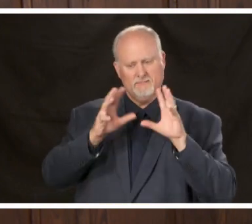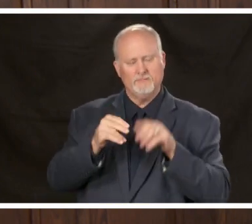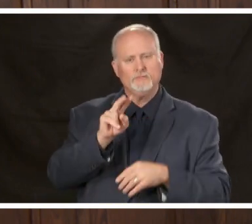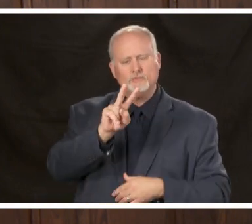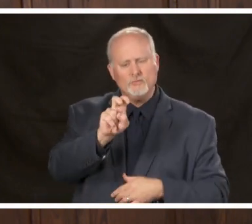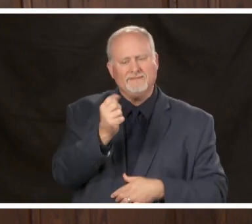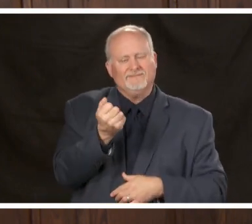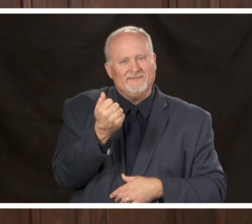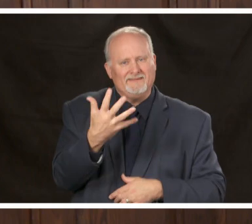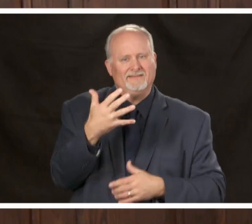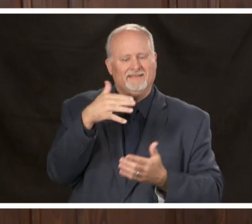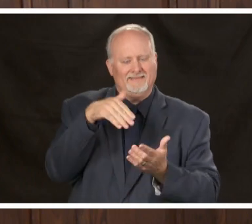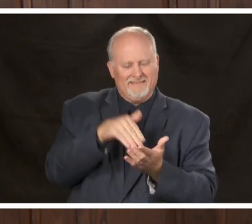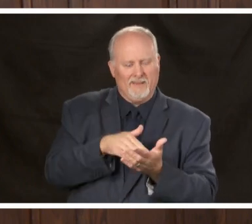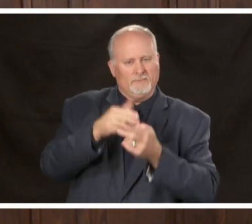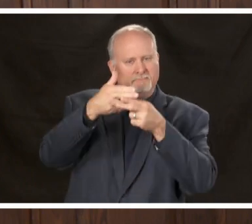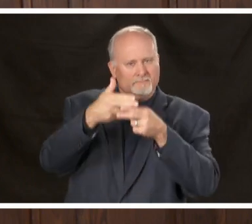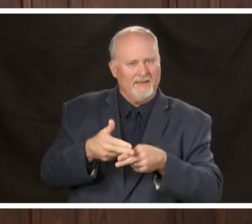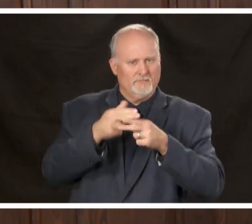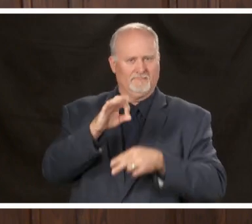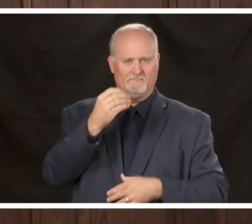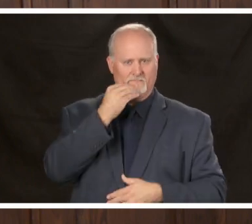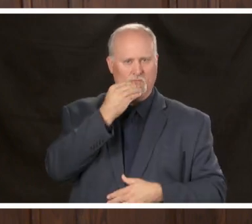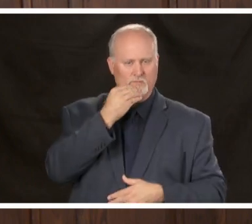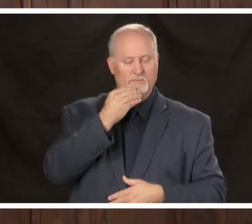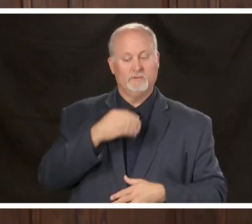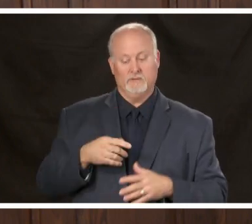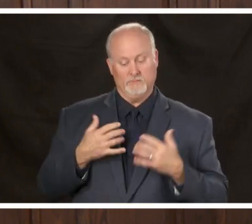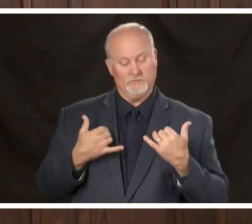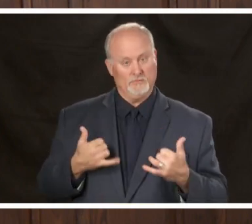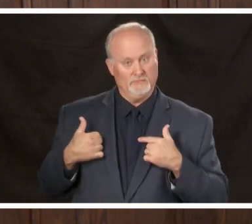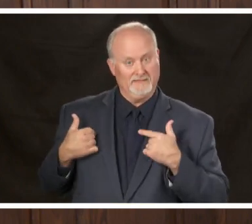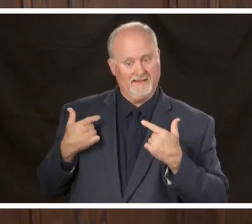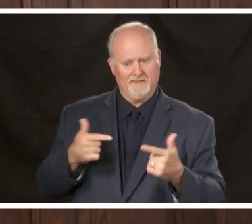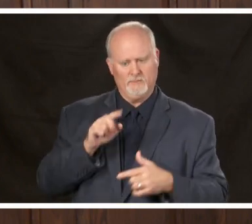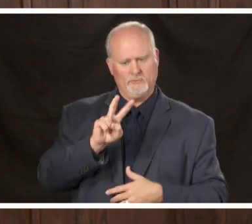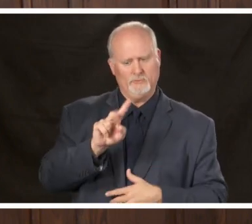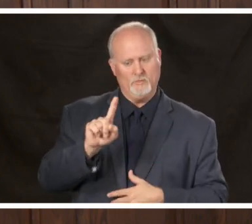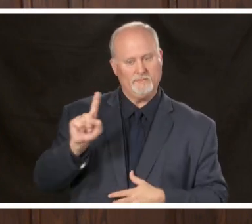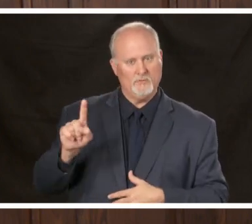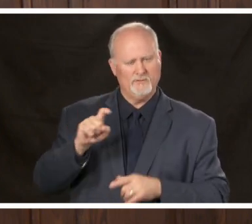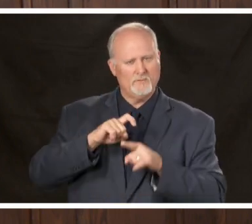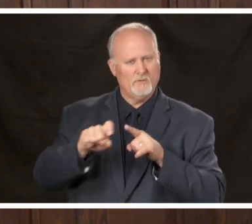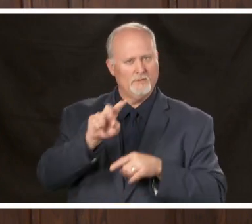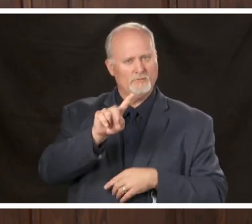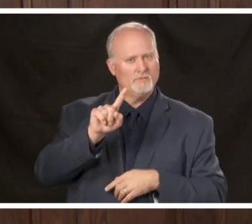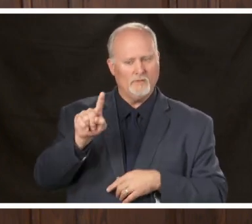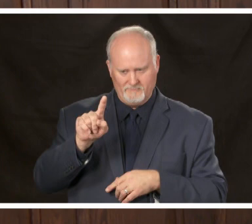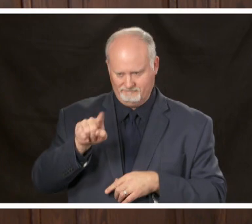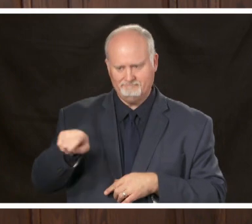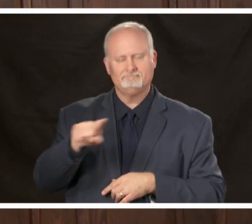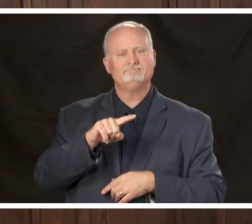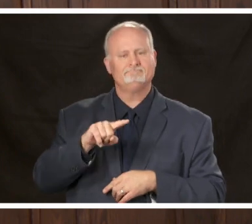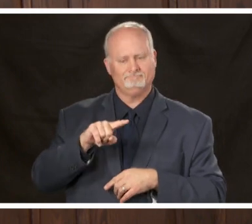thousand pounds of food as of today 2-1-1 has met all reported needs if you